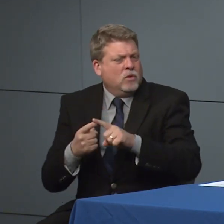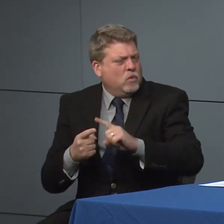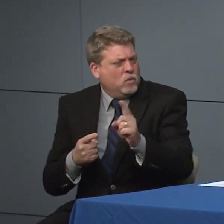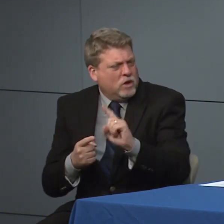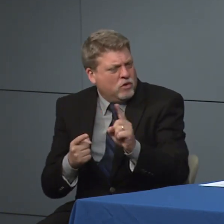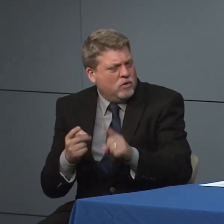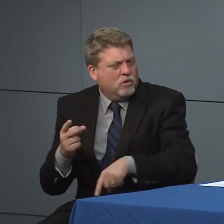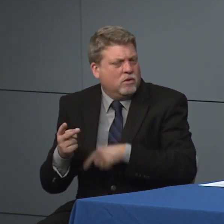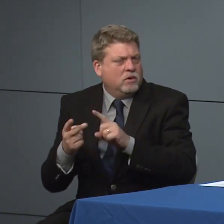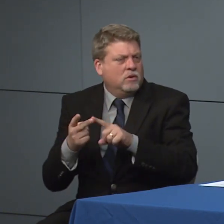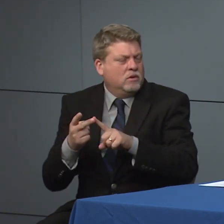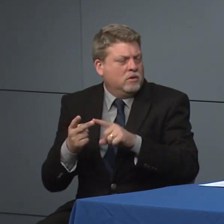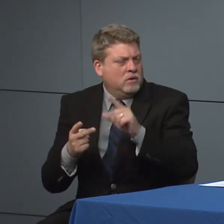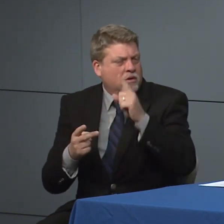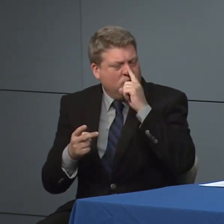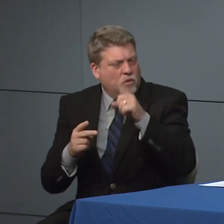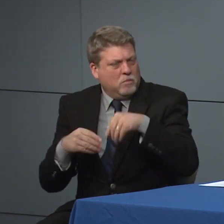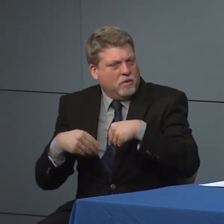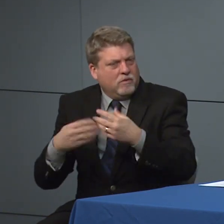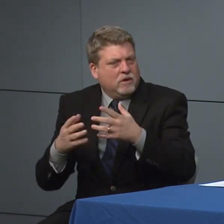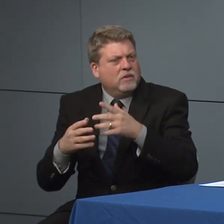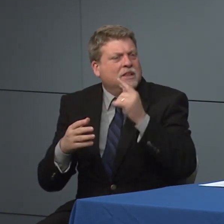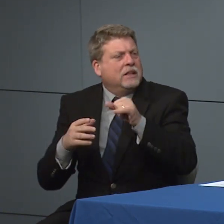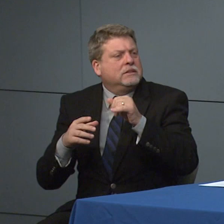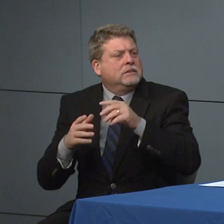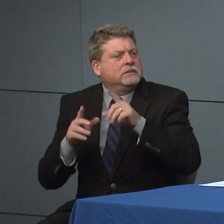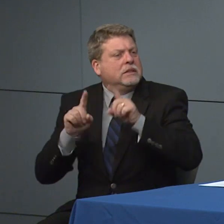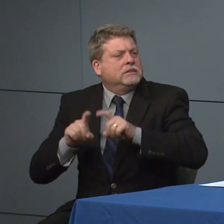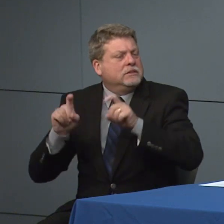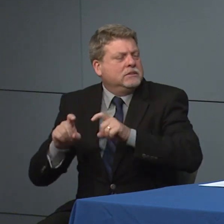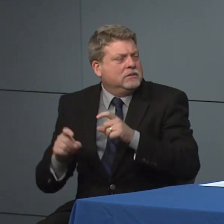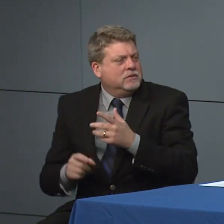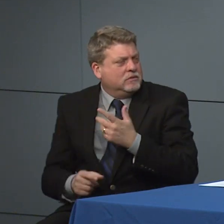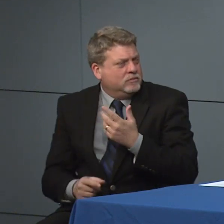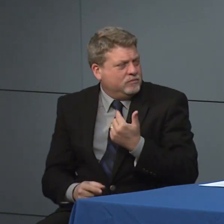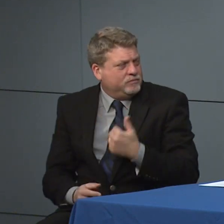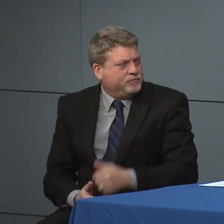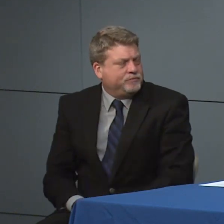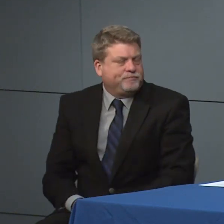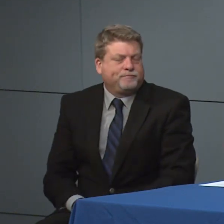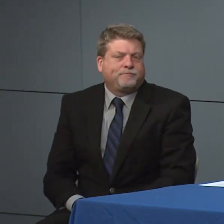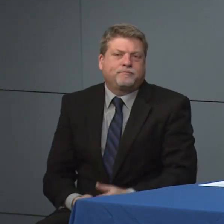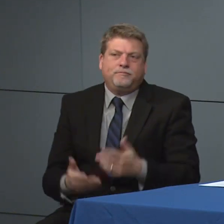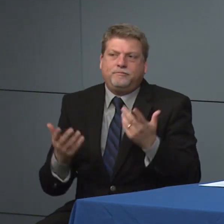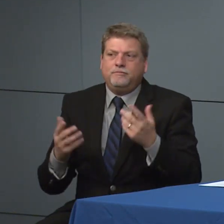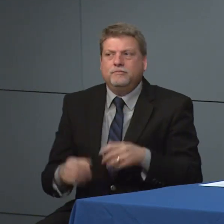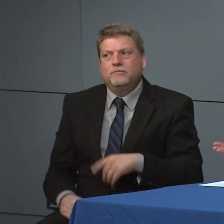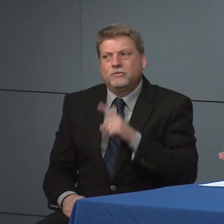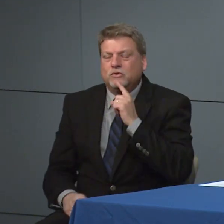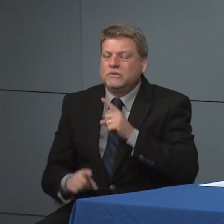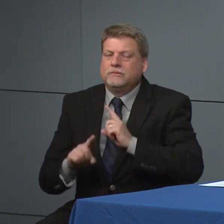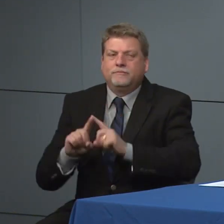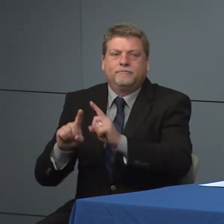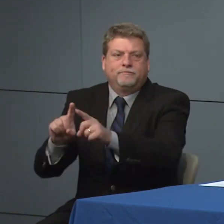where they are as far as being up and running for. Testing so as a variety of different commercial University